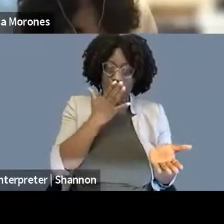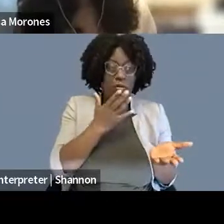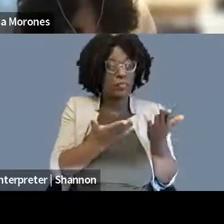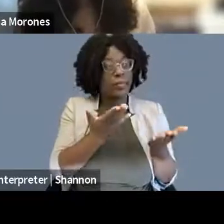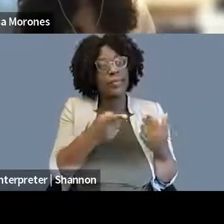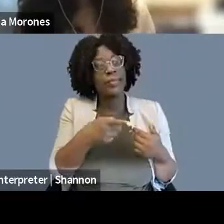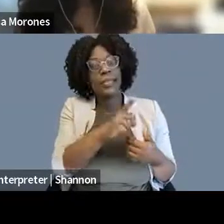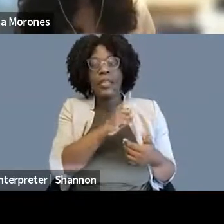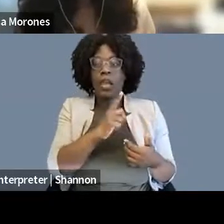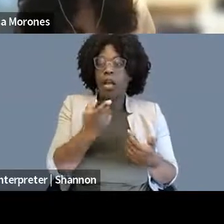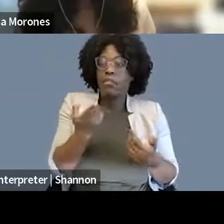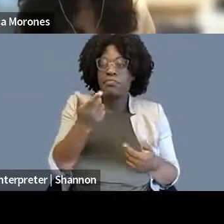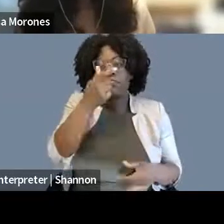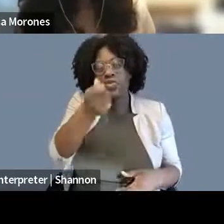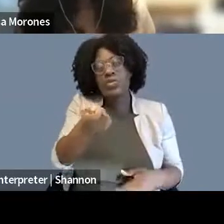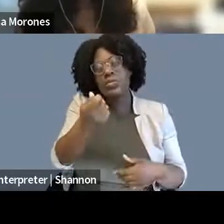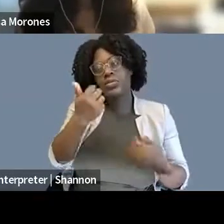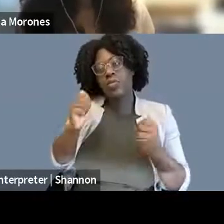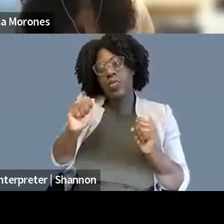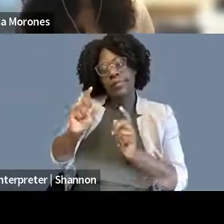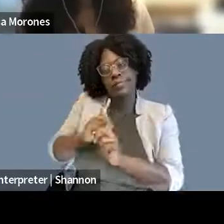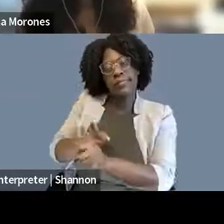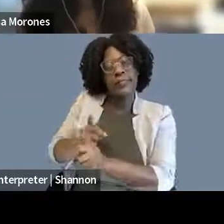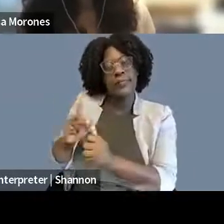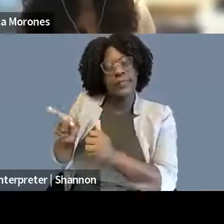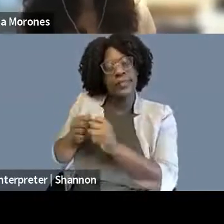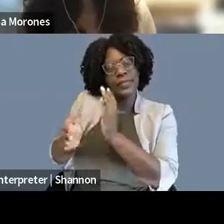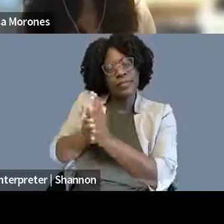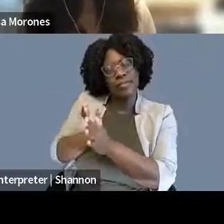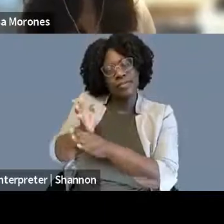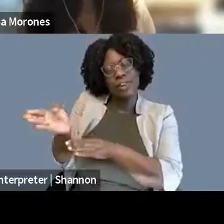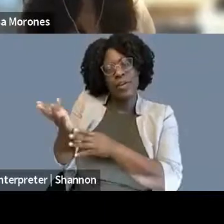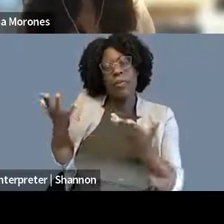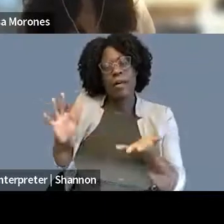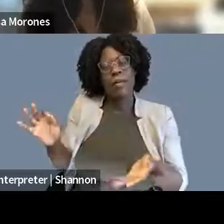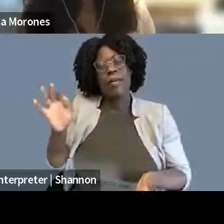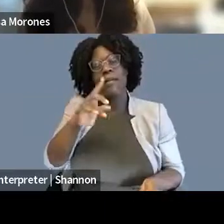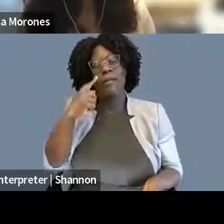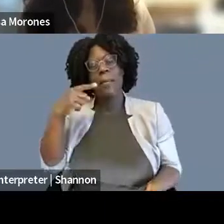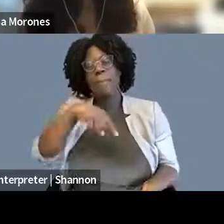a First Amendment career. And yeah, I'd love to just close with that question and then I'll do a little bit of a wrap-up.